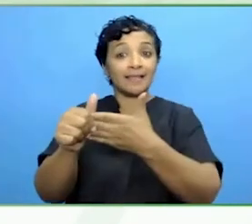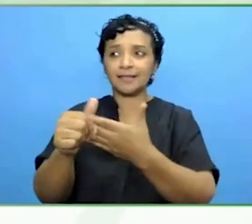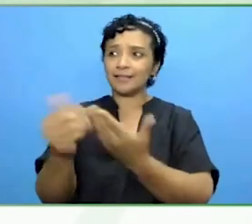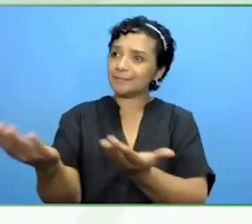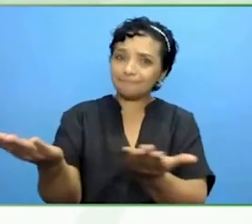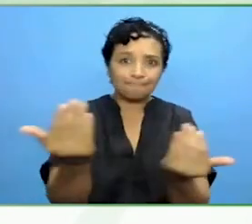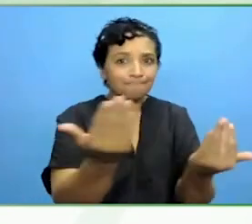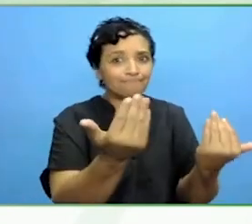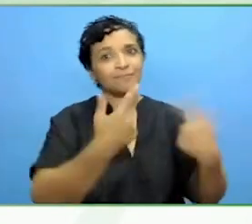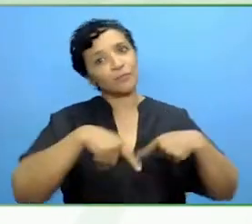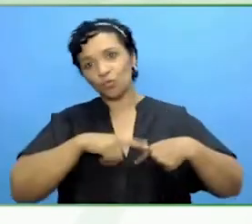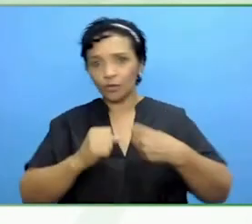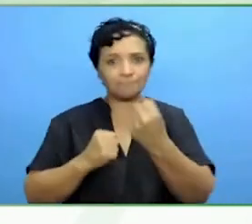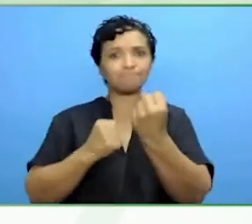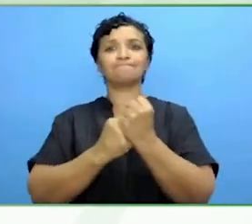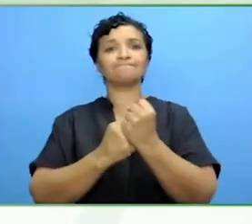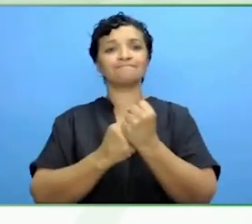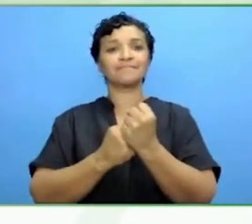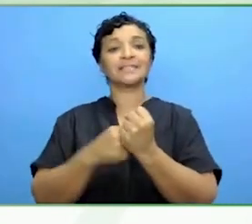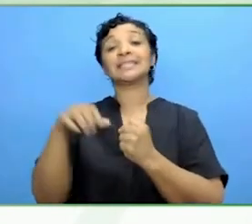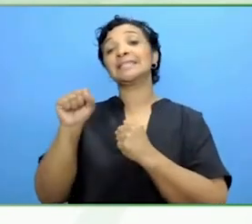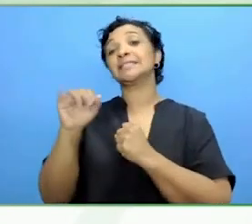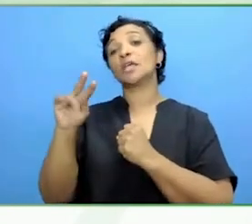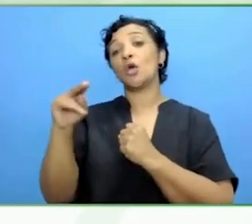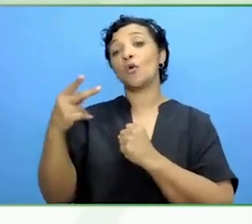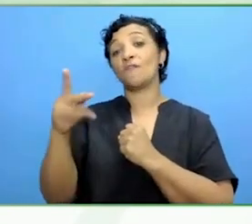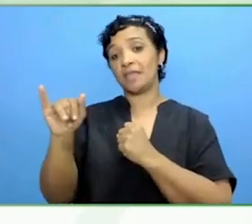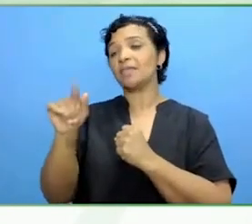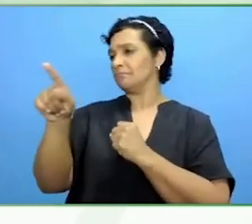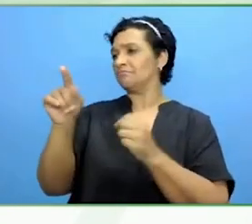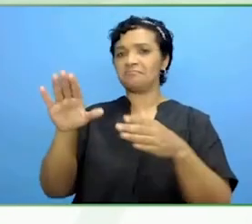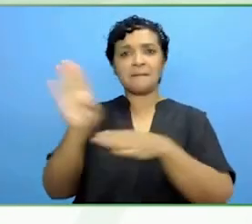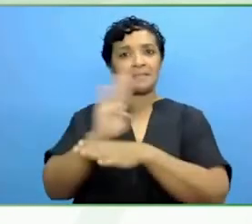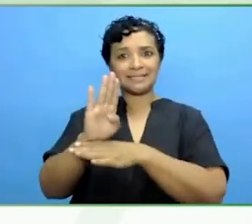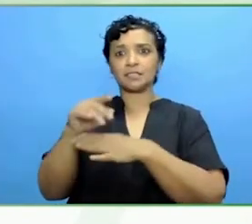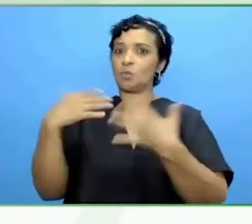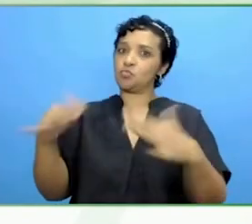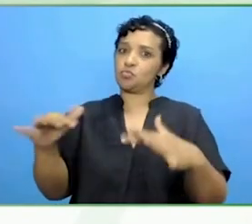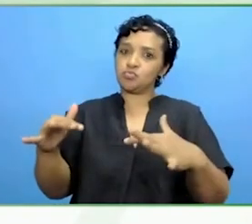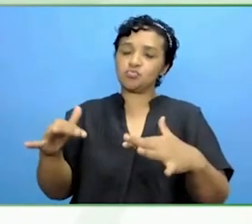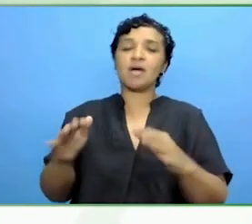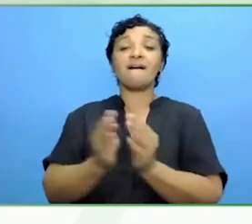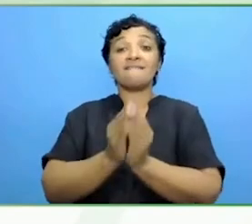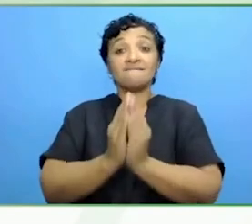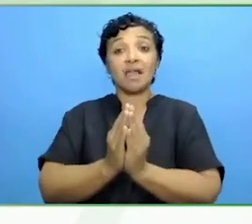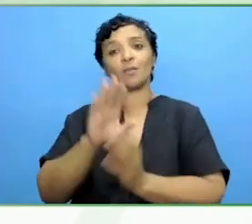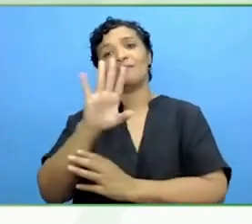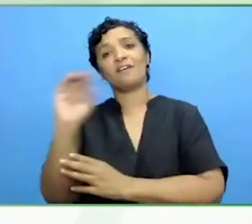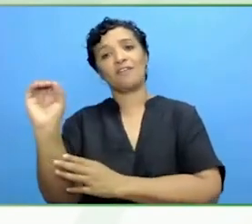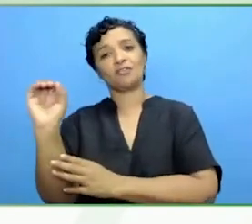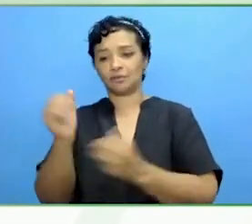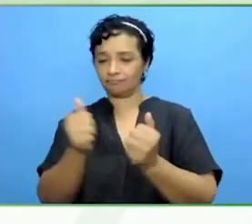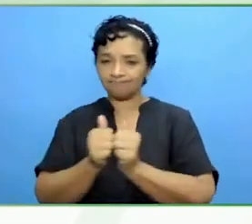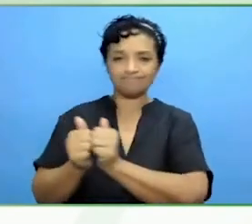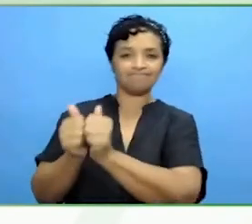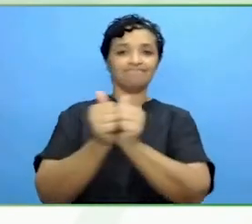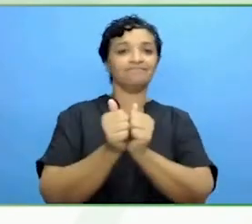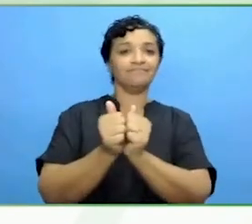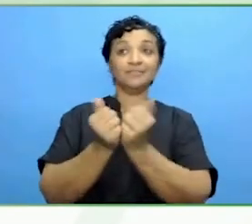Look to Sanofi and companies doing the brilliant work. The Valuable 500 is with you in this process. Have a good day.